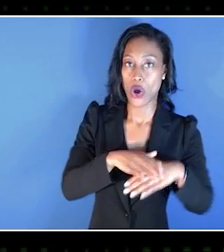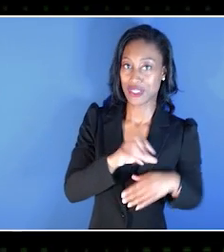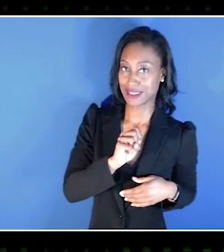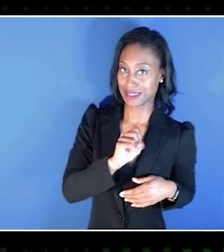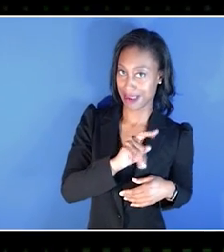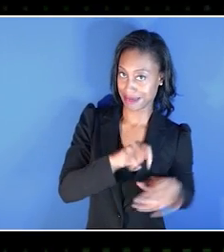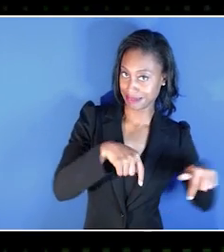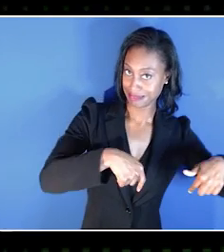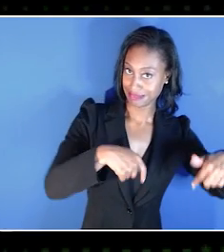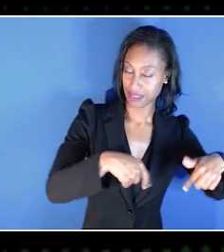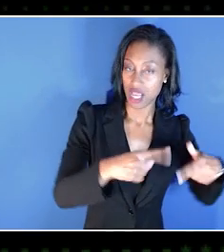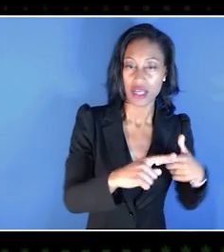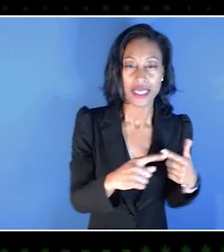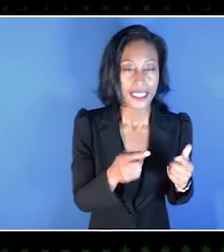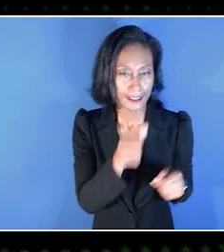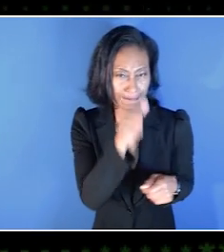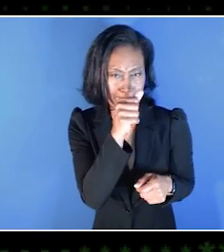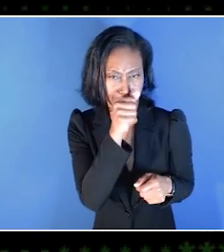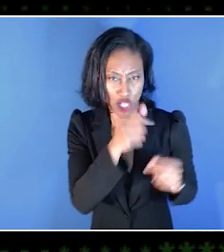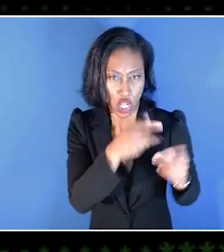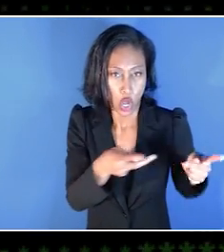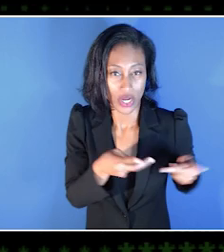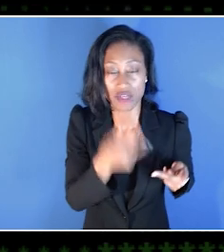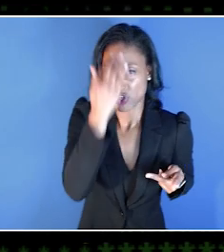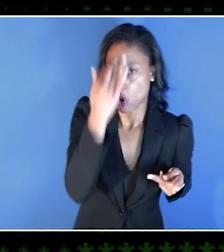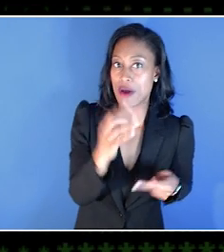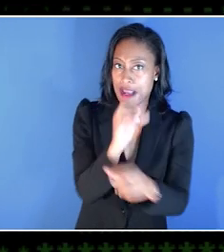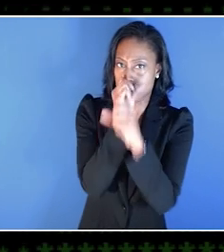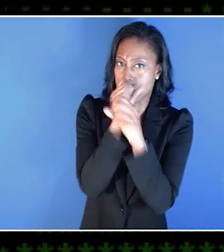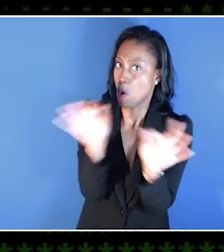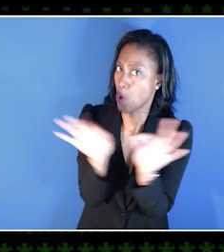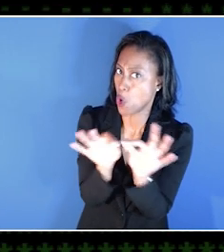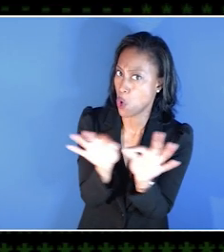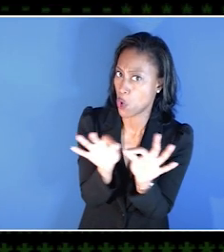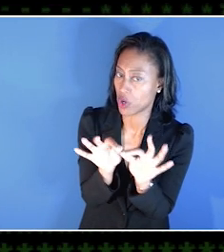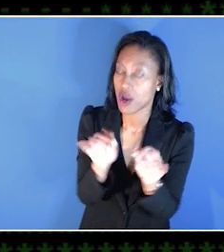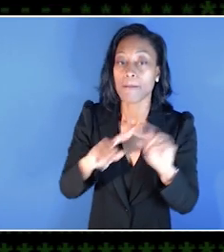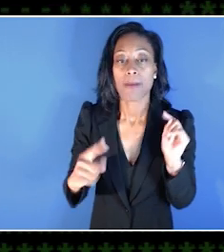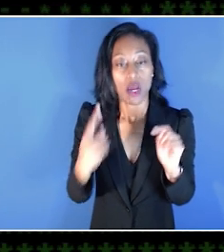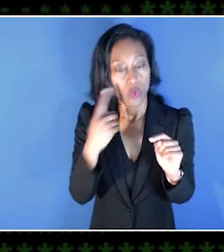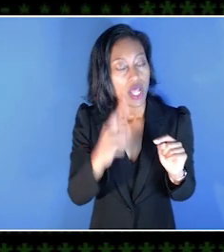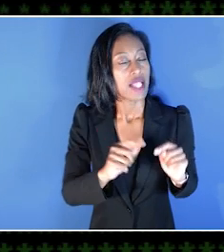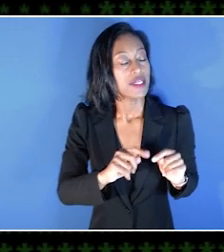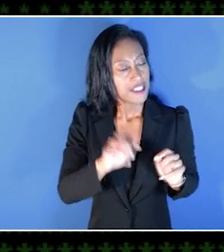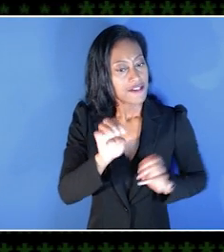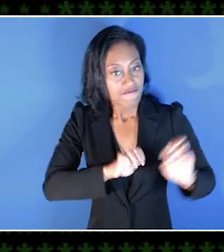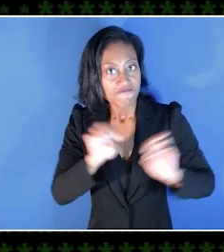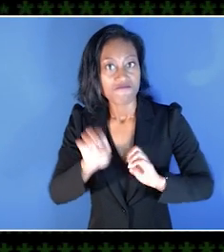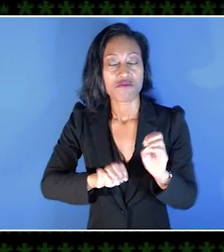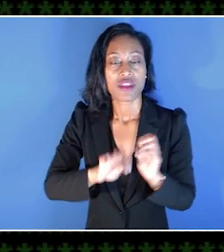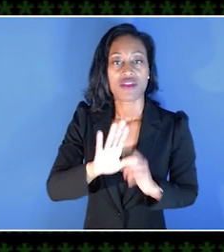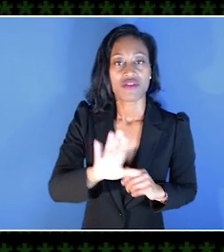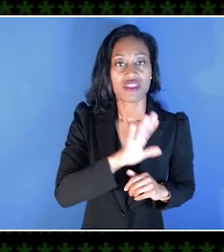in a secured location because we know confidentiality is very important. And we evaluate the accessibility of their title